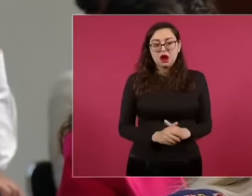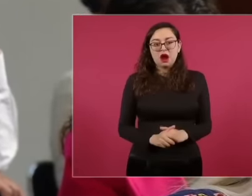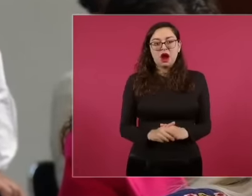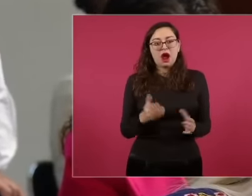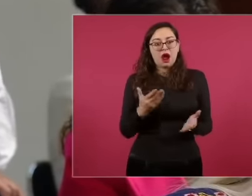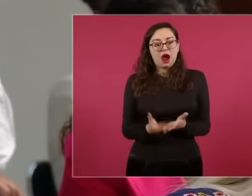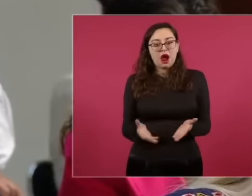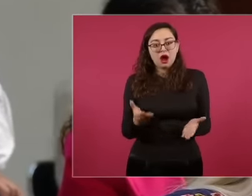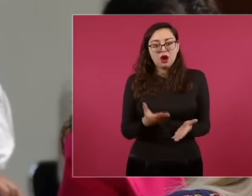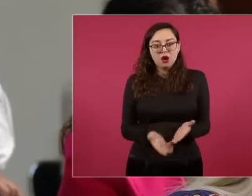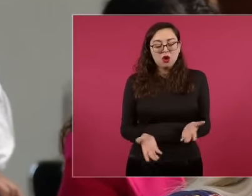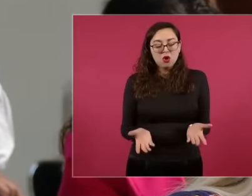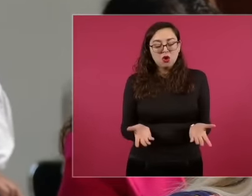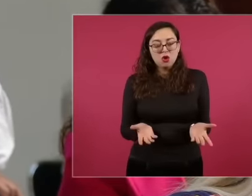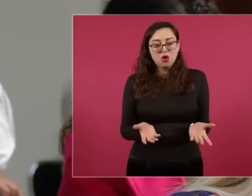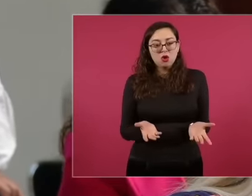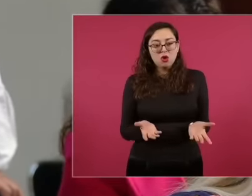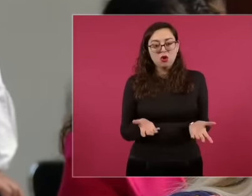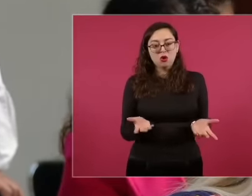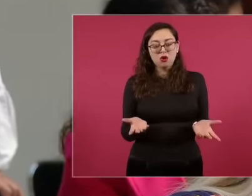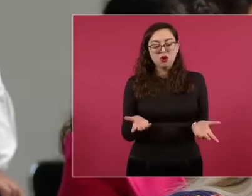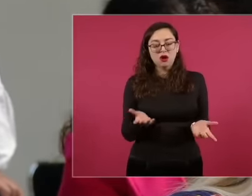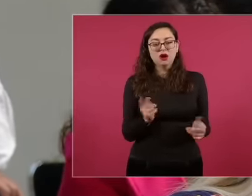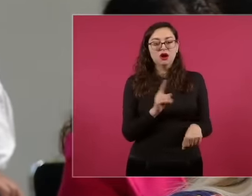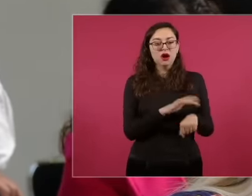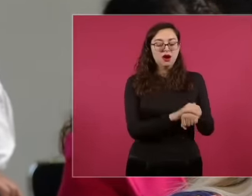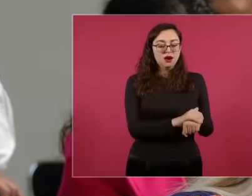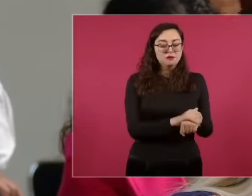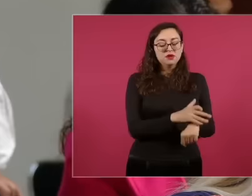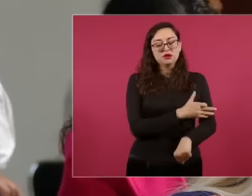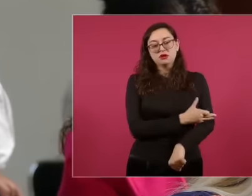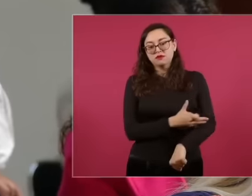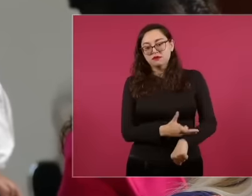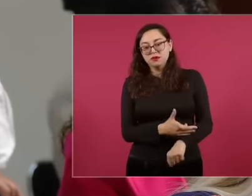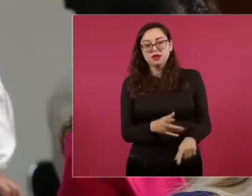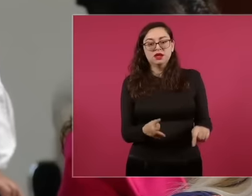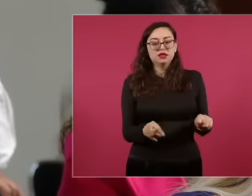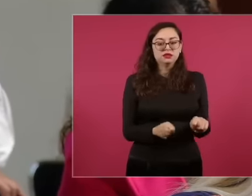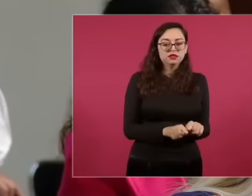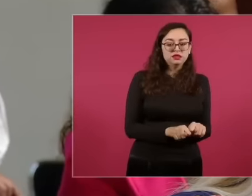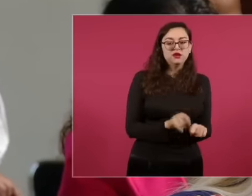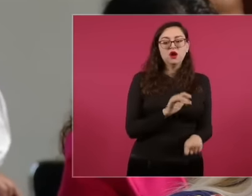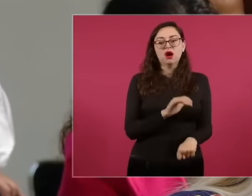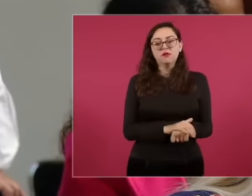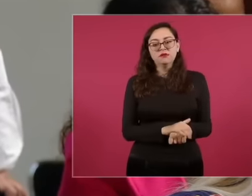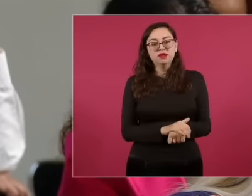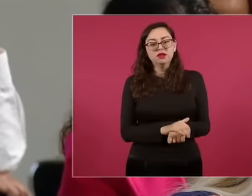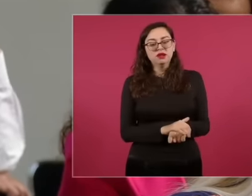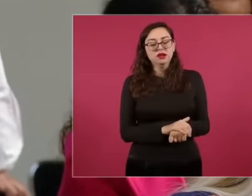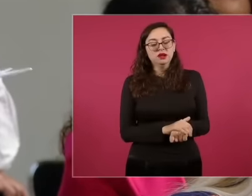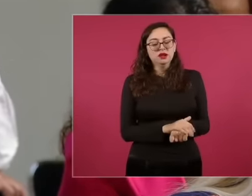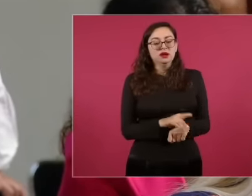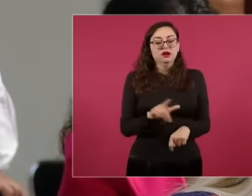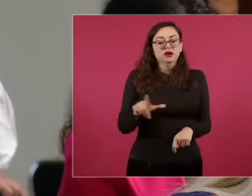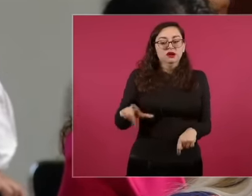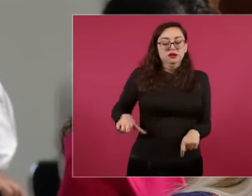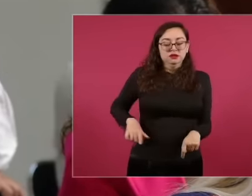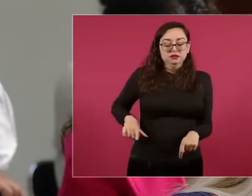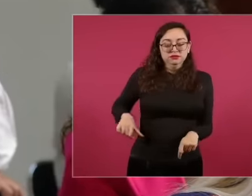we just have to deal with it with the friends, relatives, uncles and friends of the civil officials who